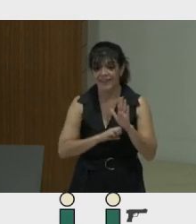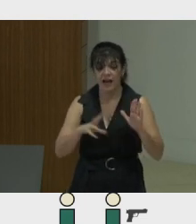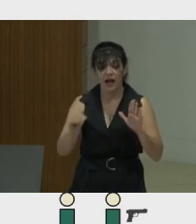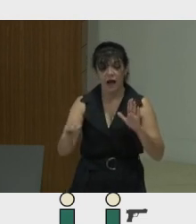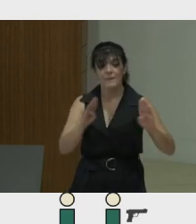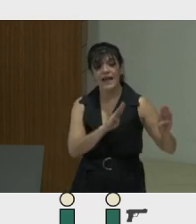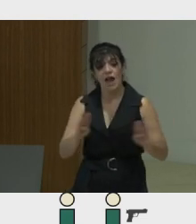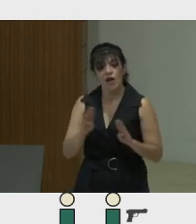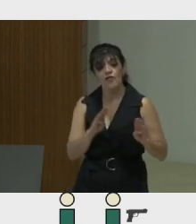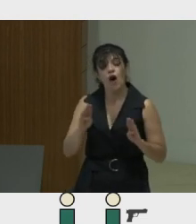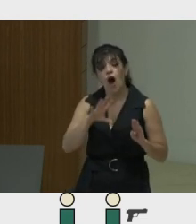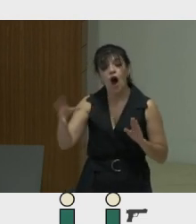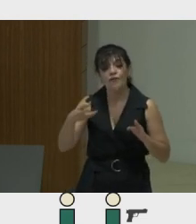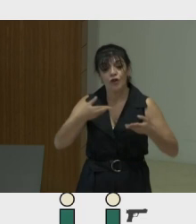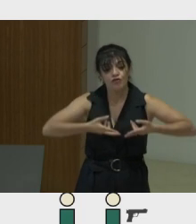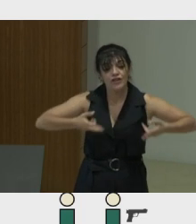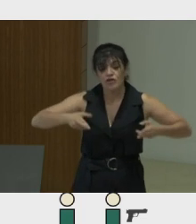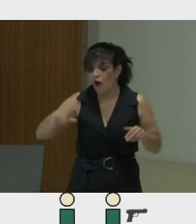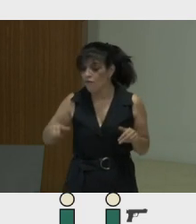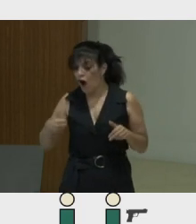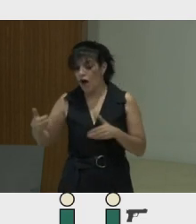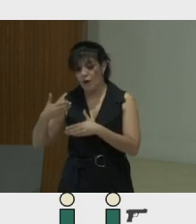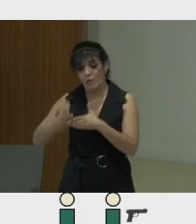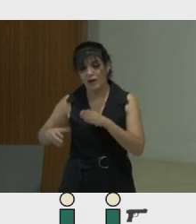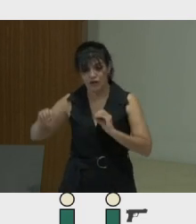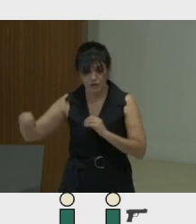from other parts of the organisation, specifically for the specific group.